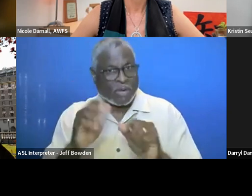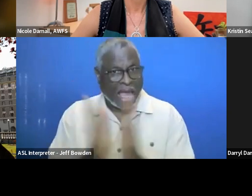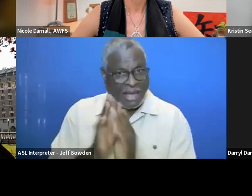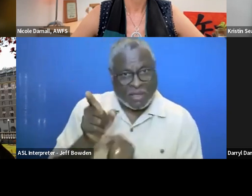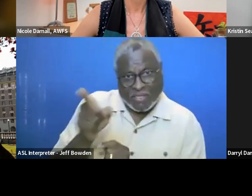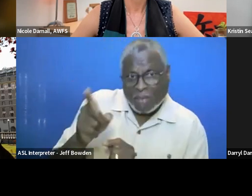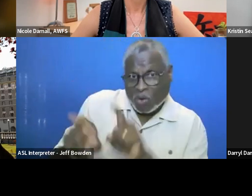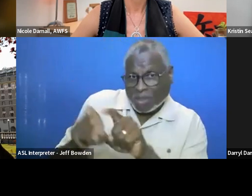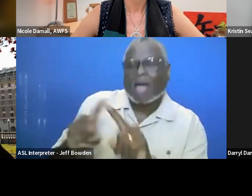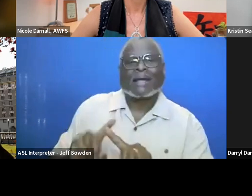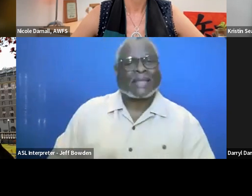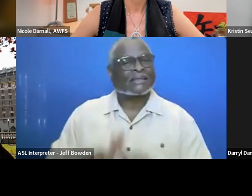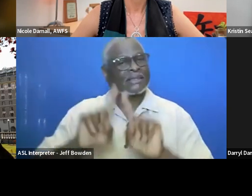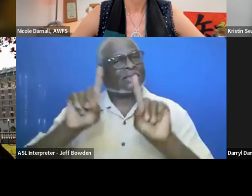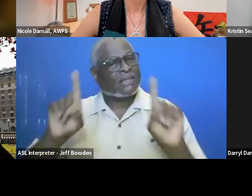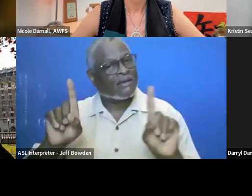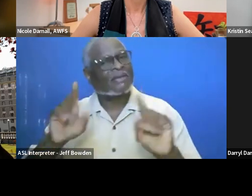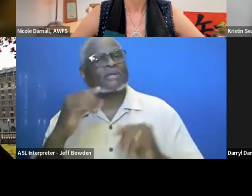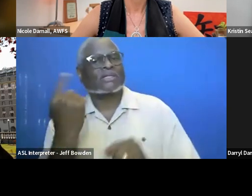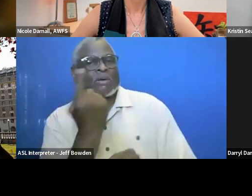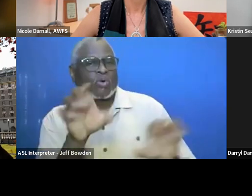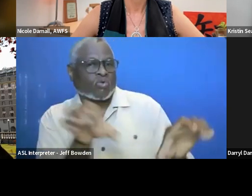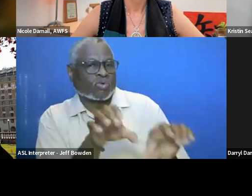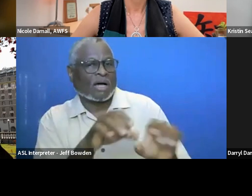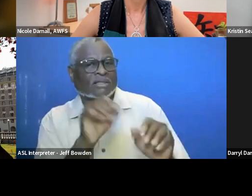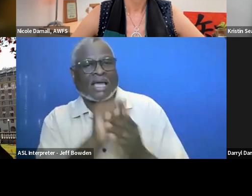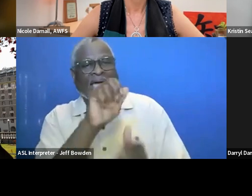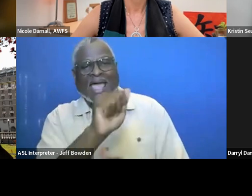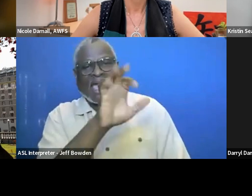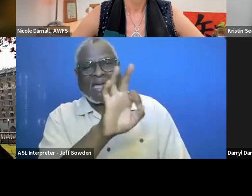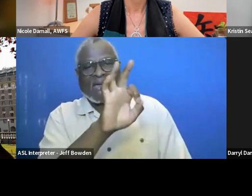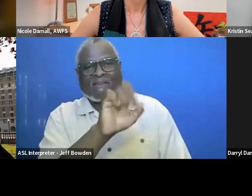but that is different from someone who does like affirmative proactive advocacy.